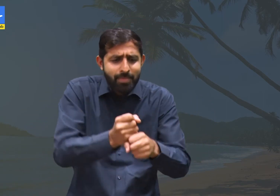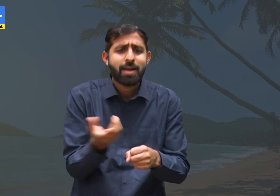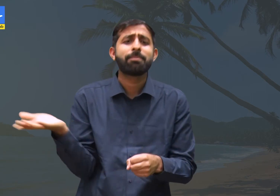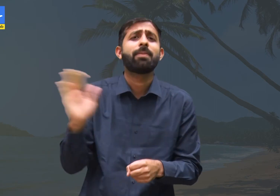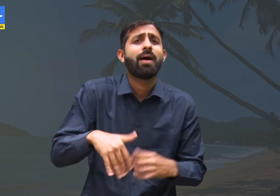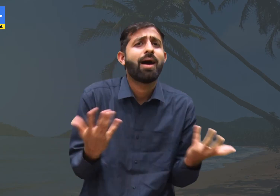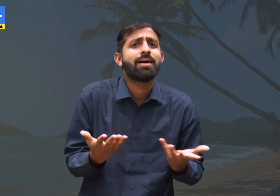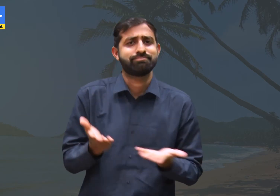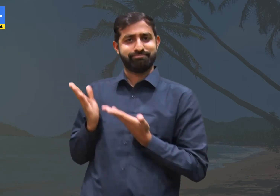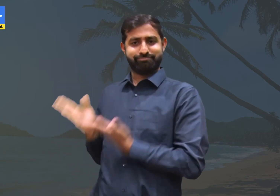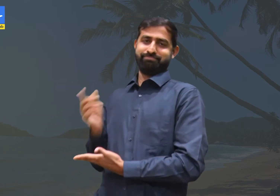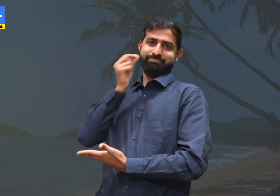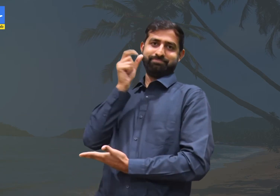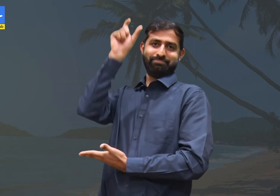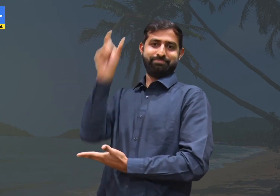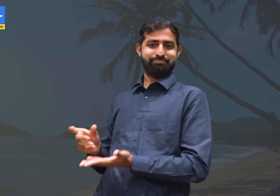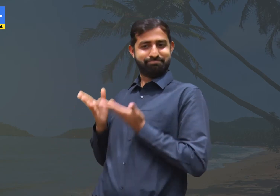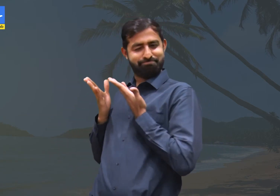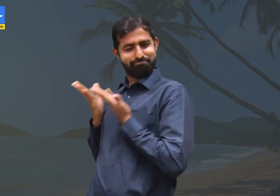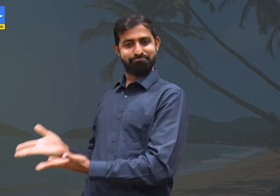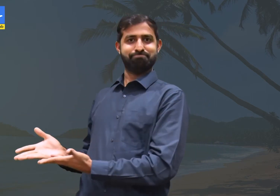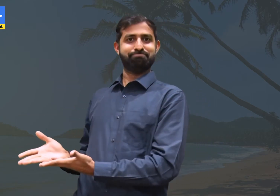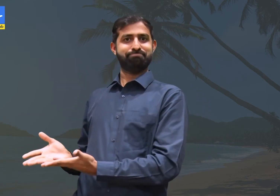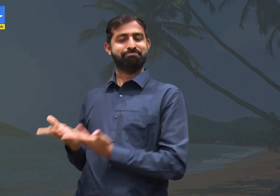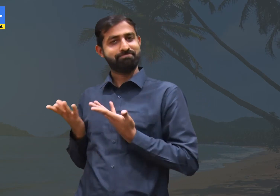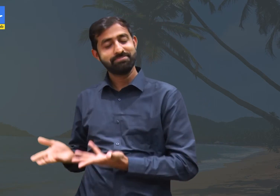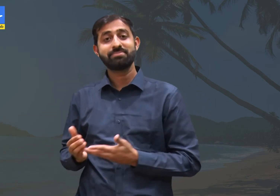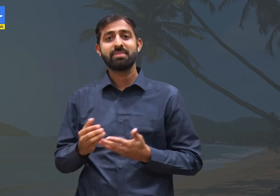All these breads were made by him.